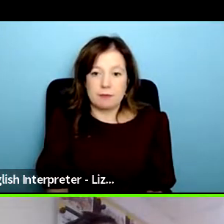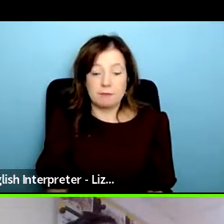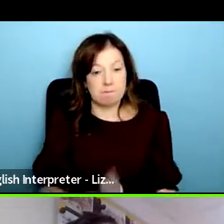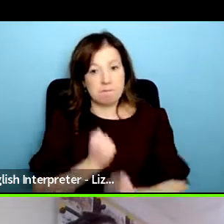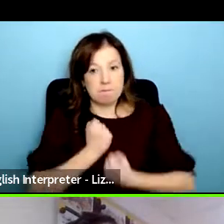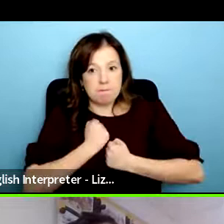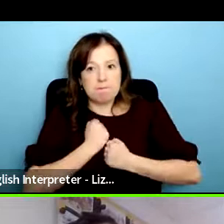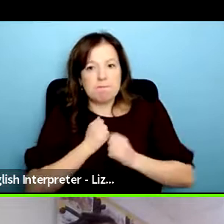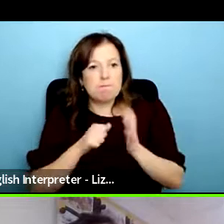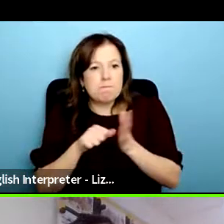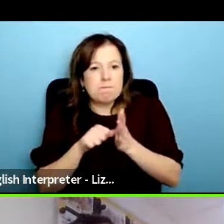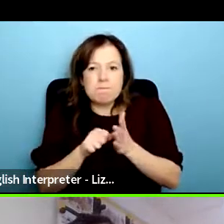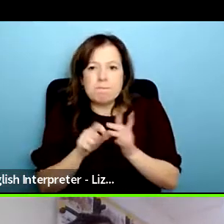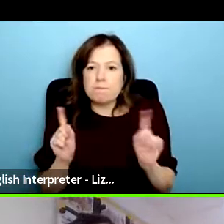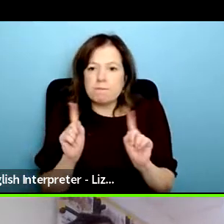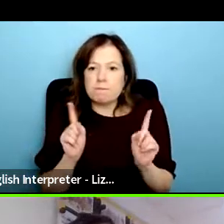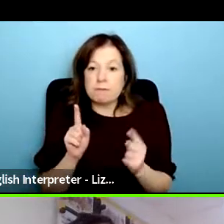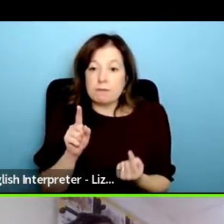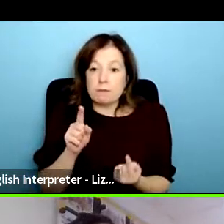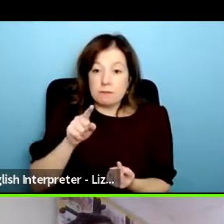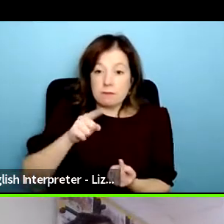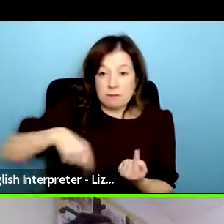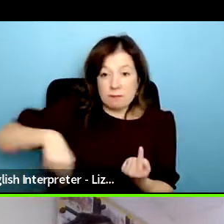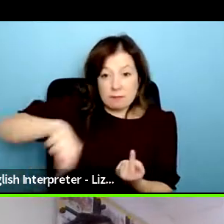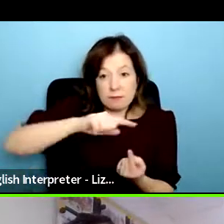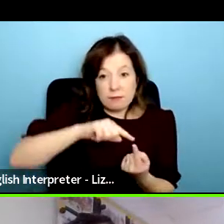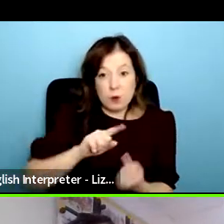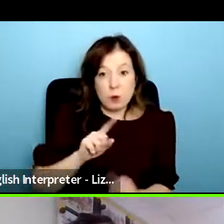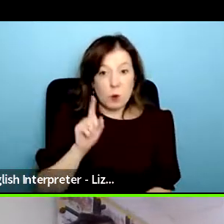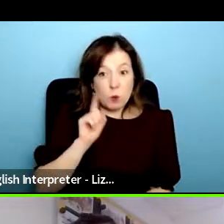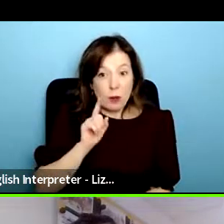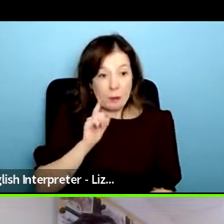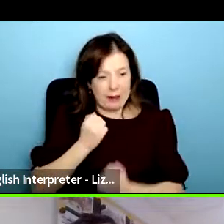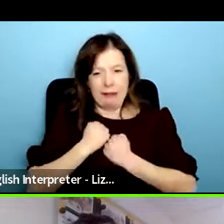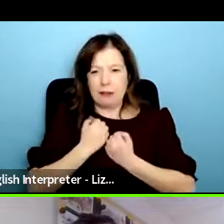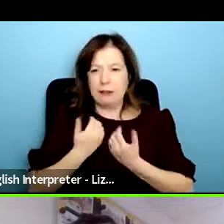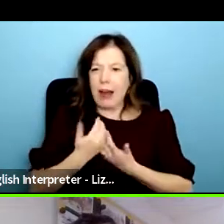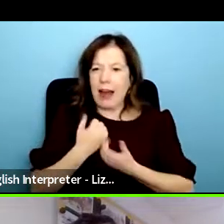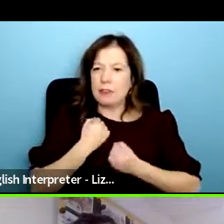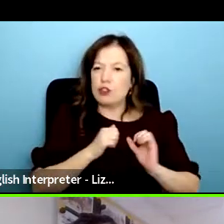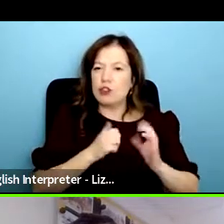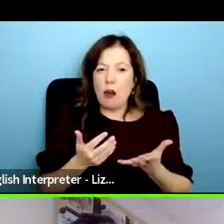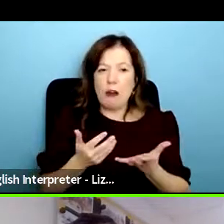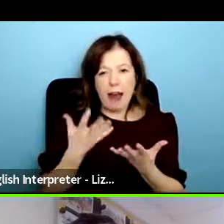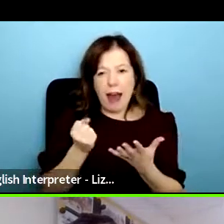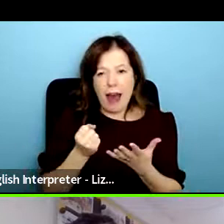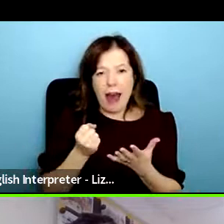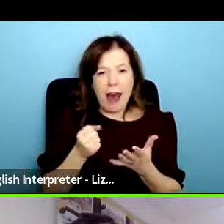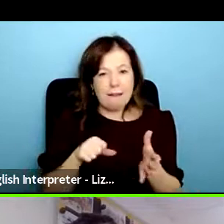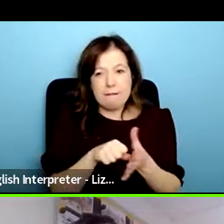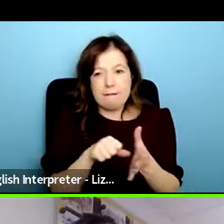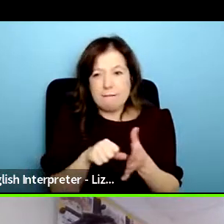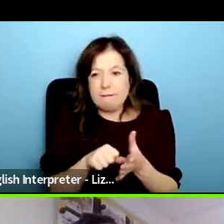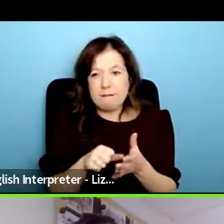is these women have got multiple disadvantages so some of them they don't have any education might